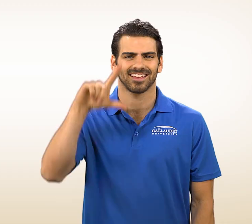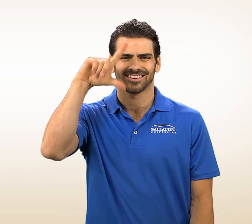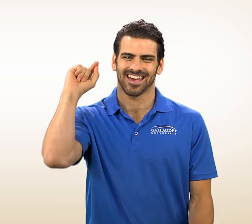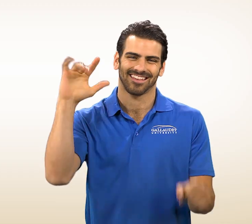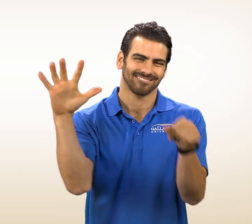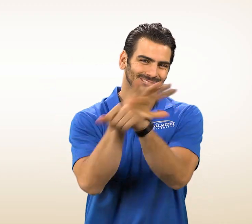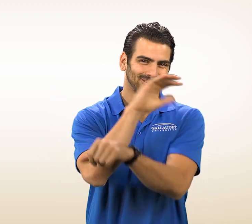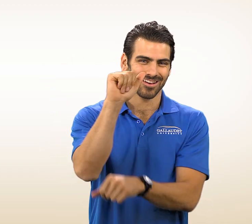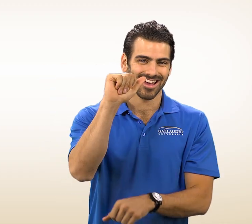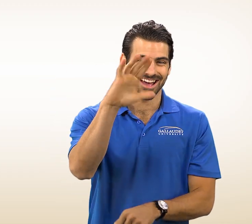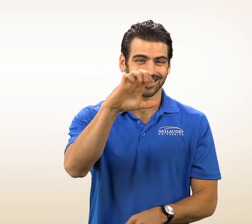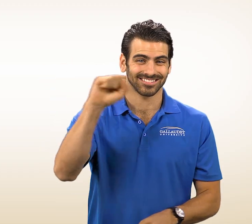Gallaudet equals access.